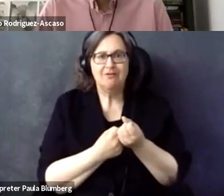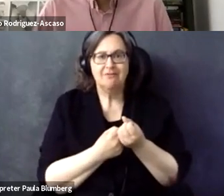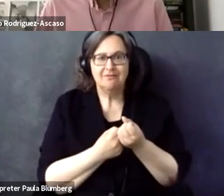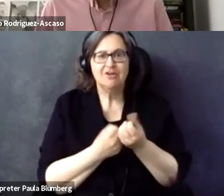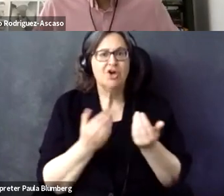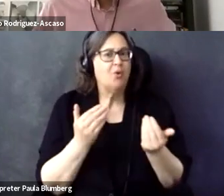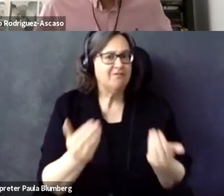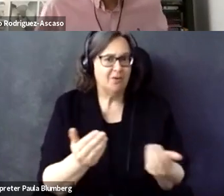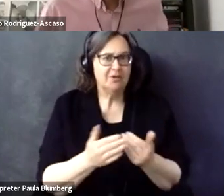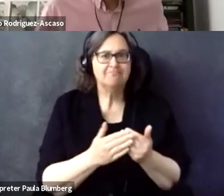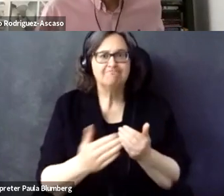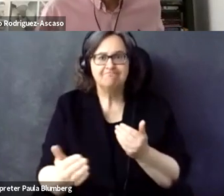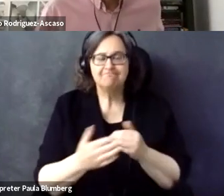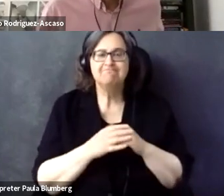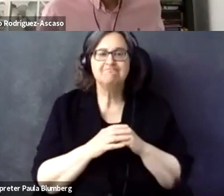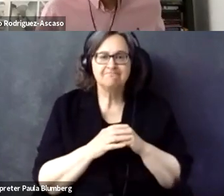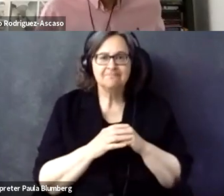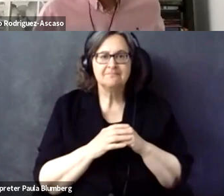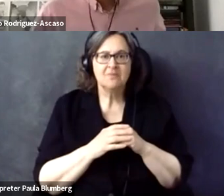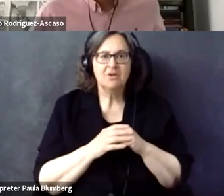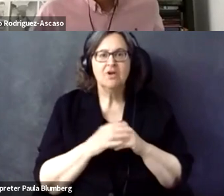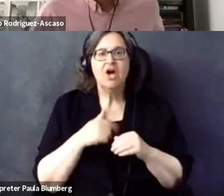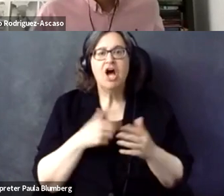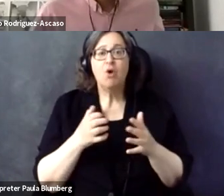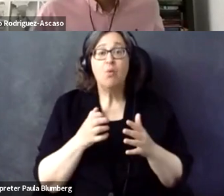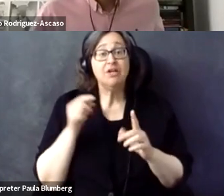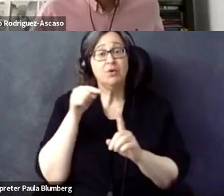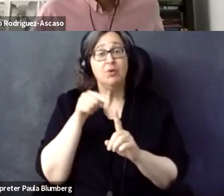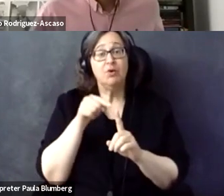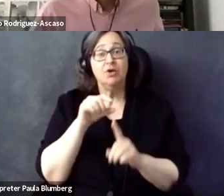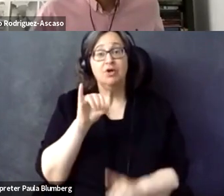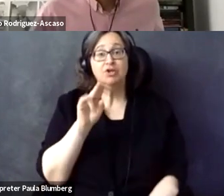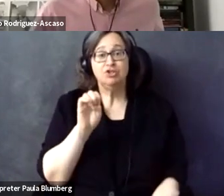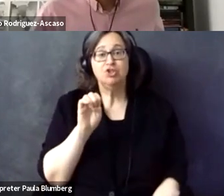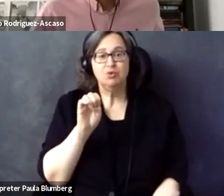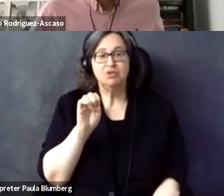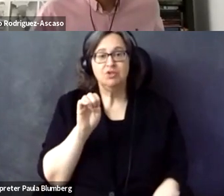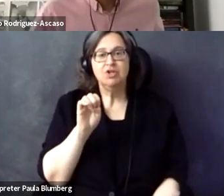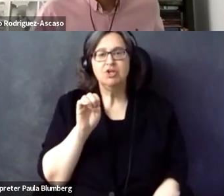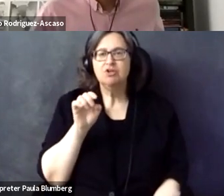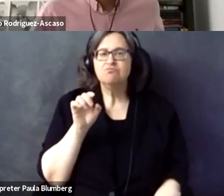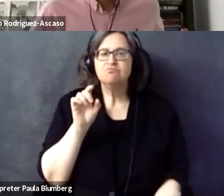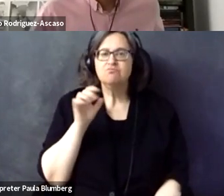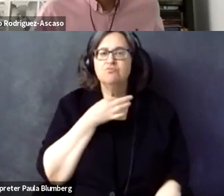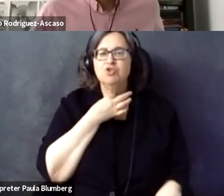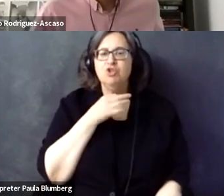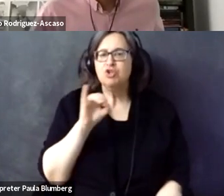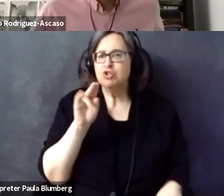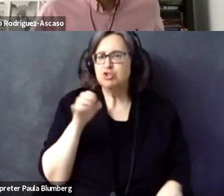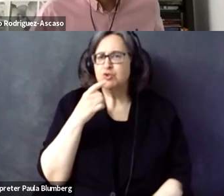has another profession, but also know enough about accessibility to support this going forward. So, I want